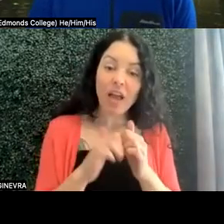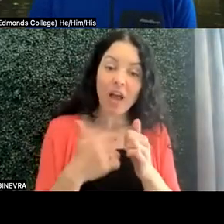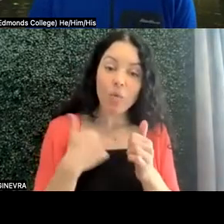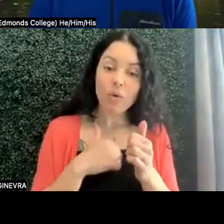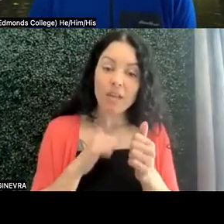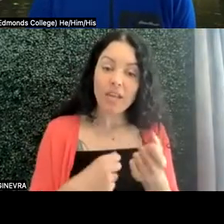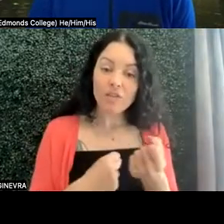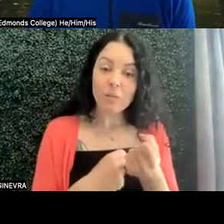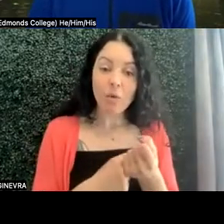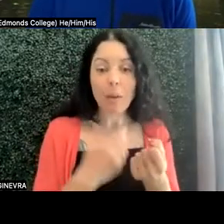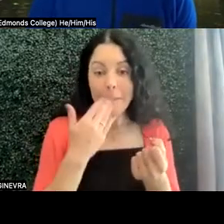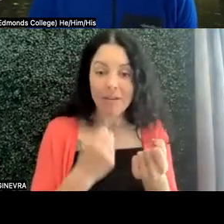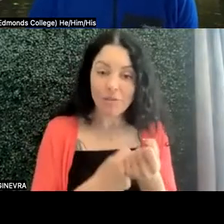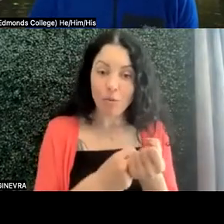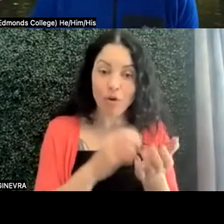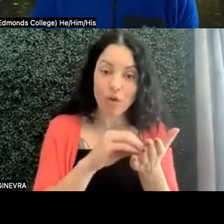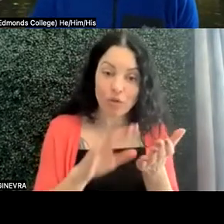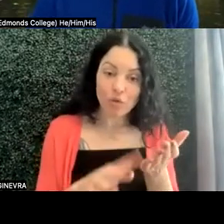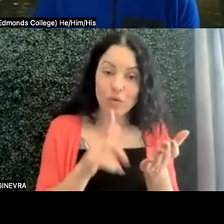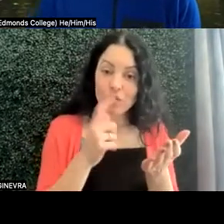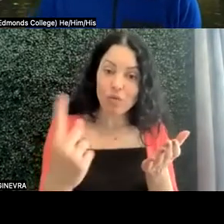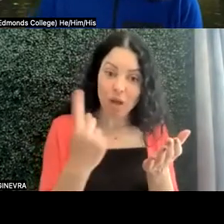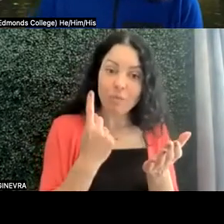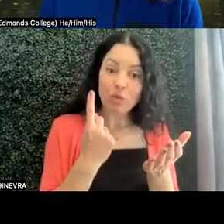how we can best support students who come to us